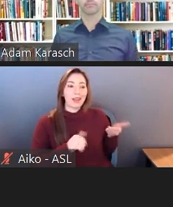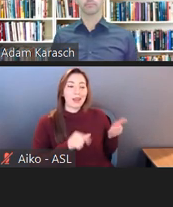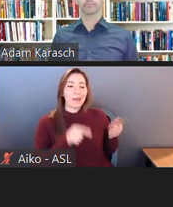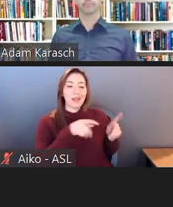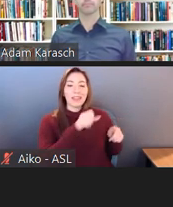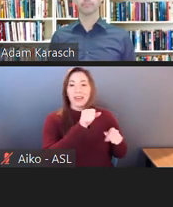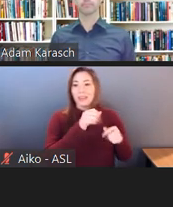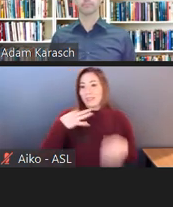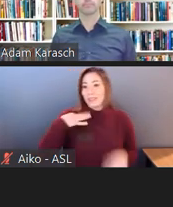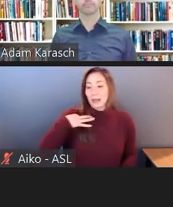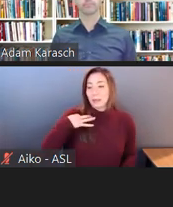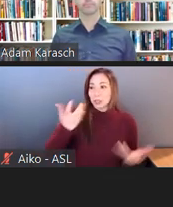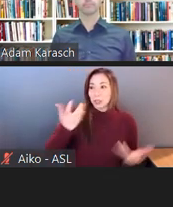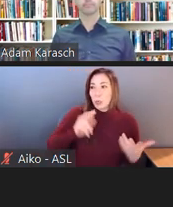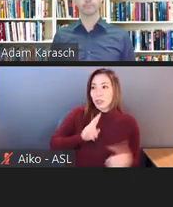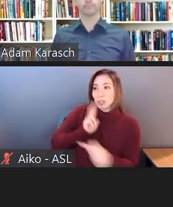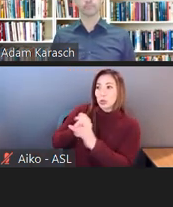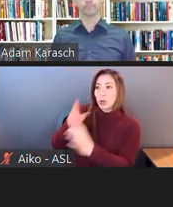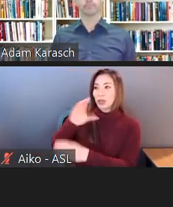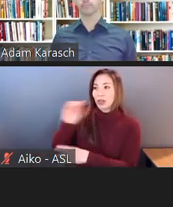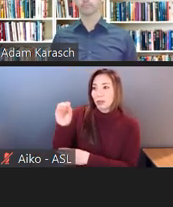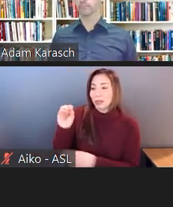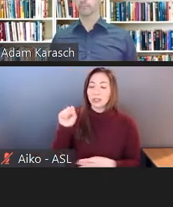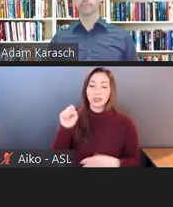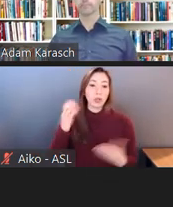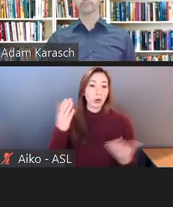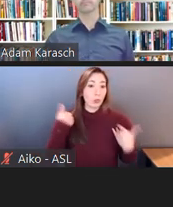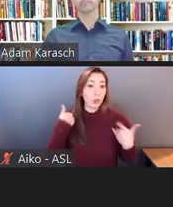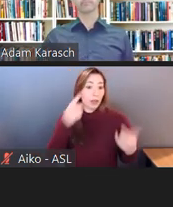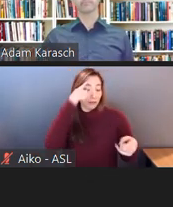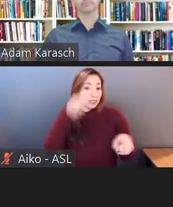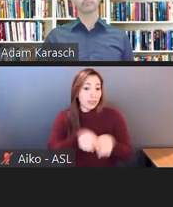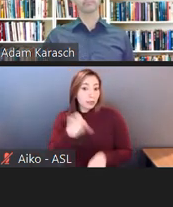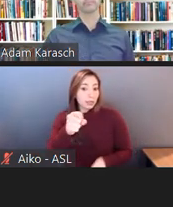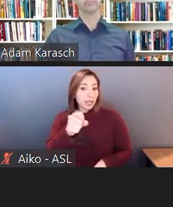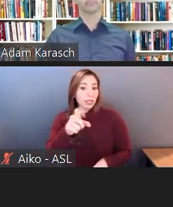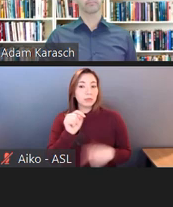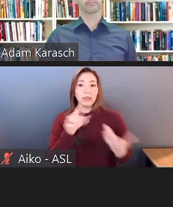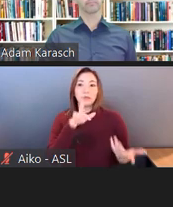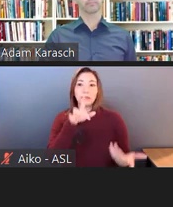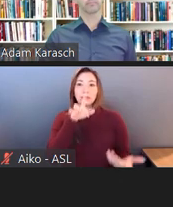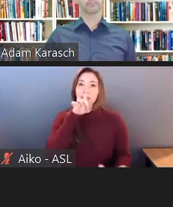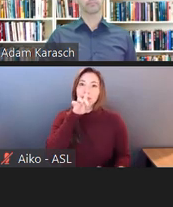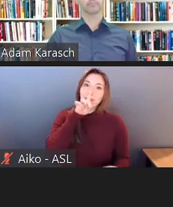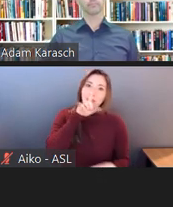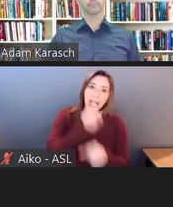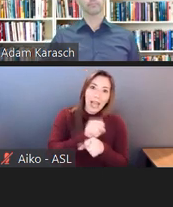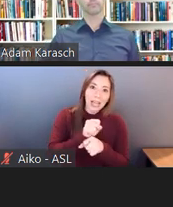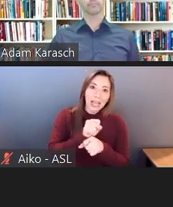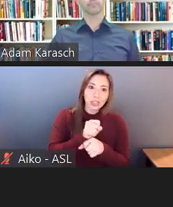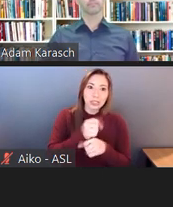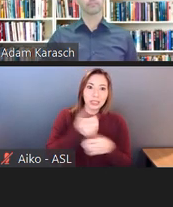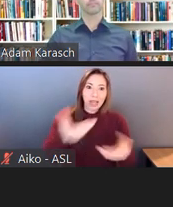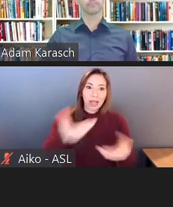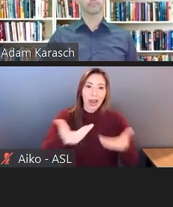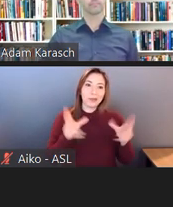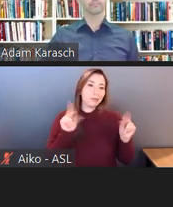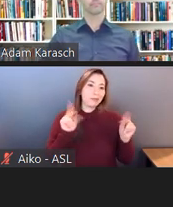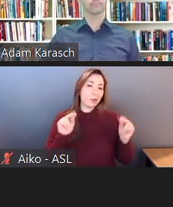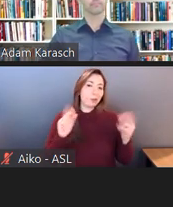So there's a settlement, but they don't actually end up with the job.